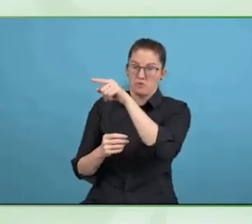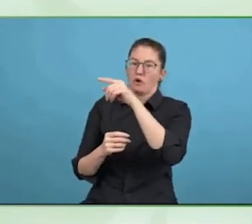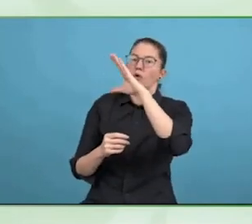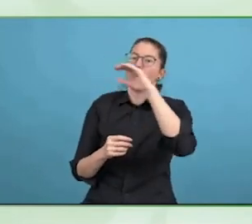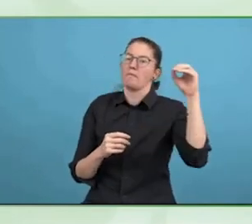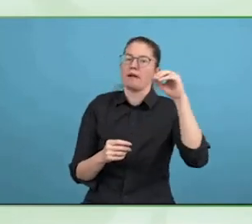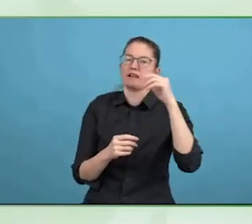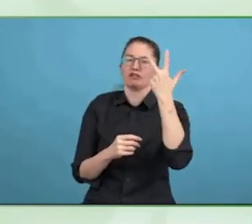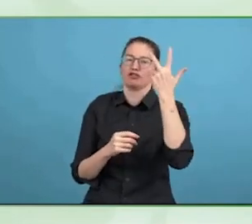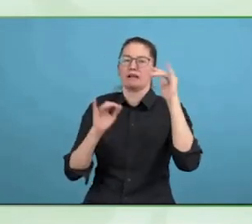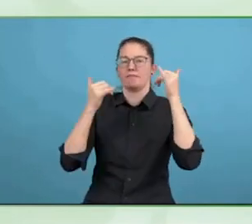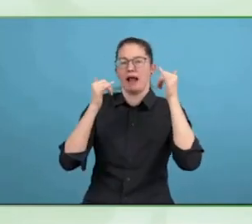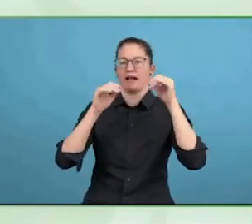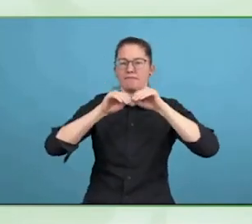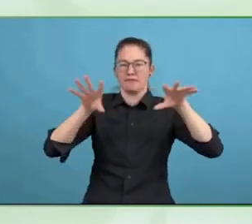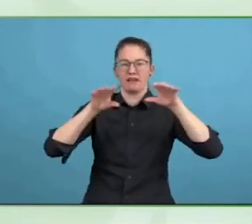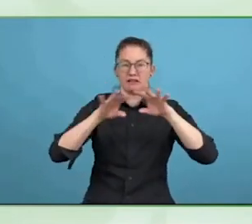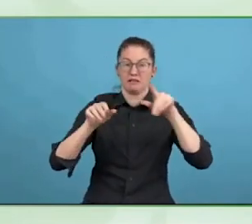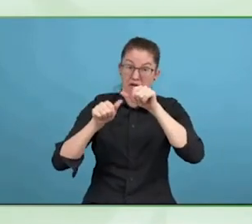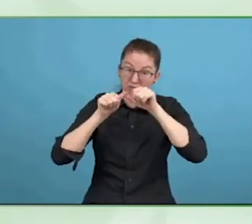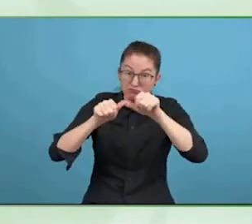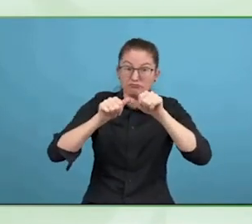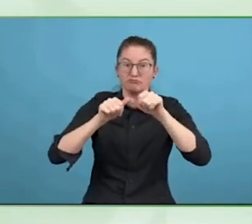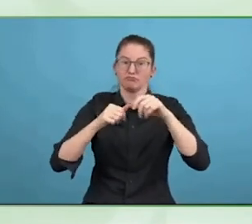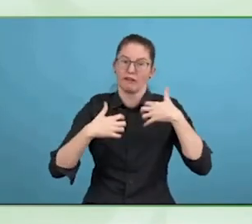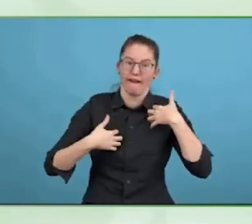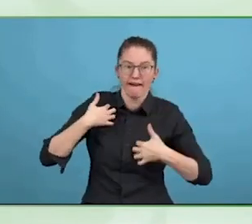How we got going was to say, good speech recognition solves a problem,